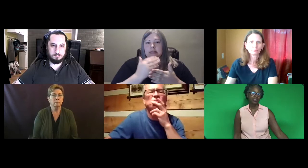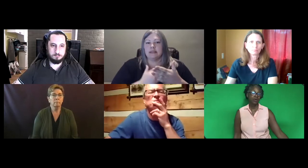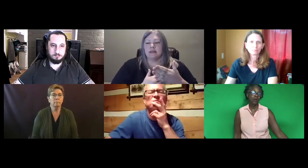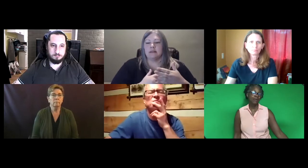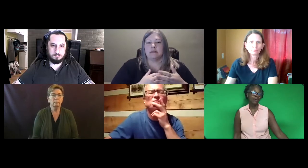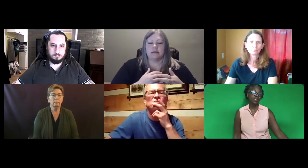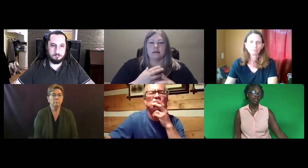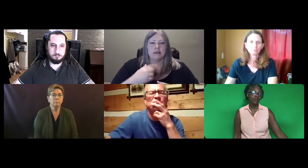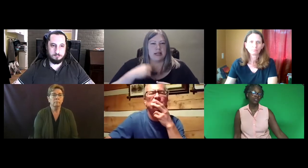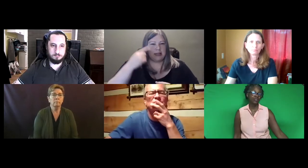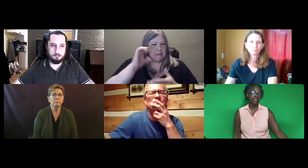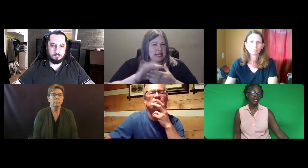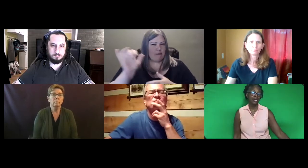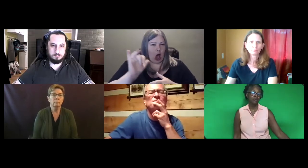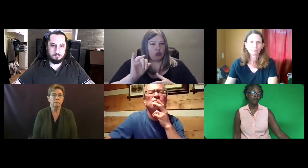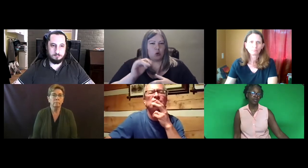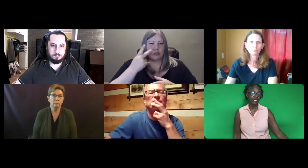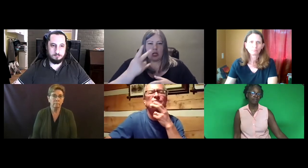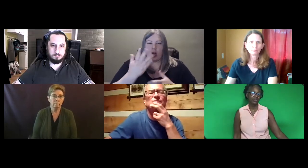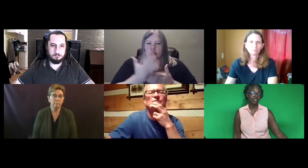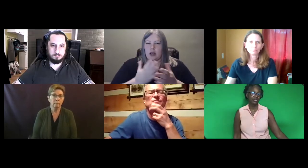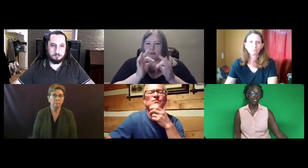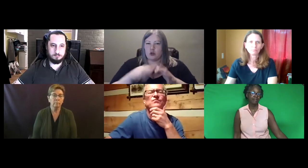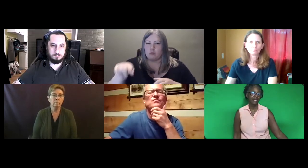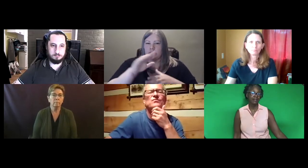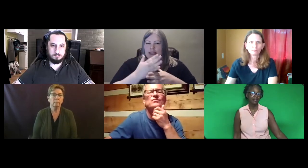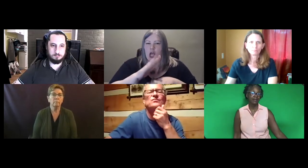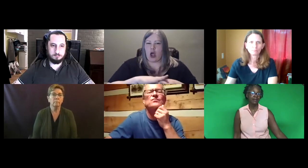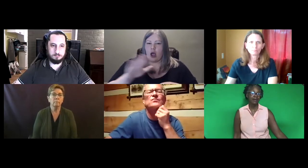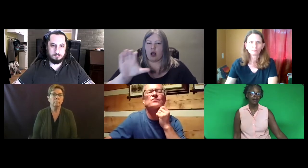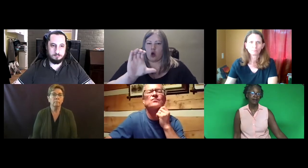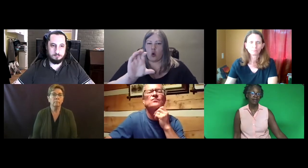So I would encourage you to sign up for the Commission's e-mail.